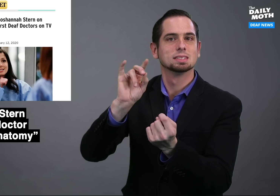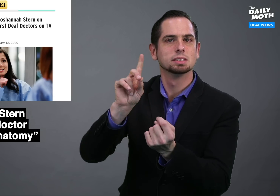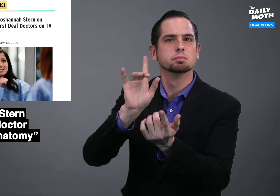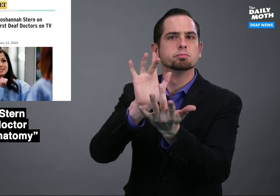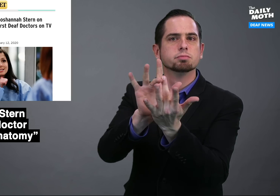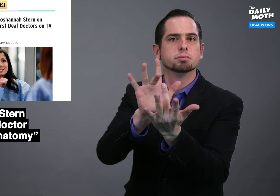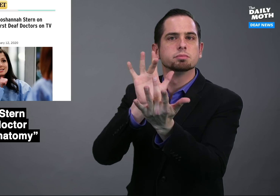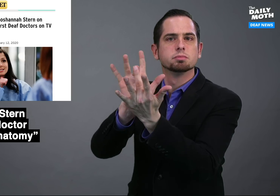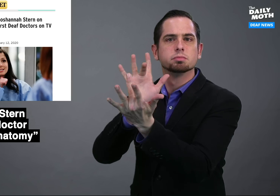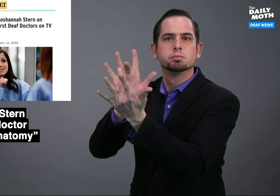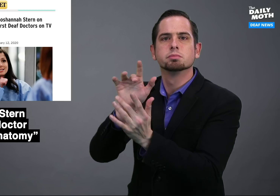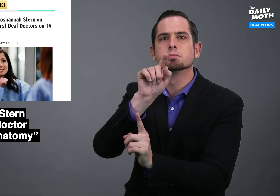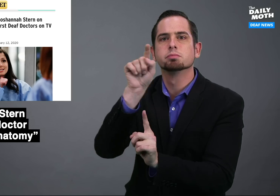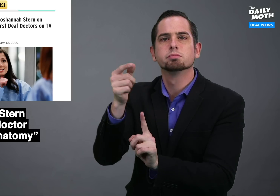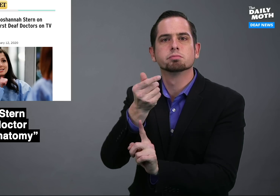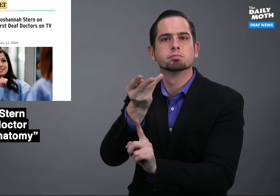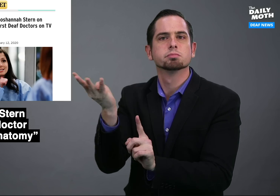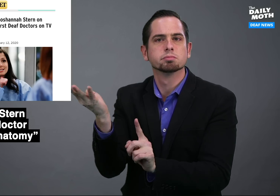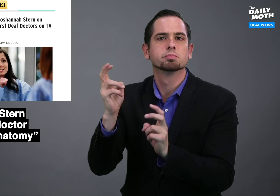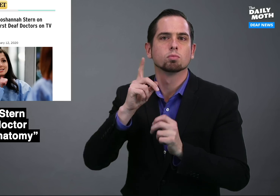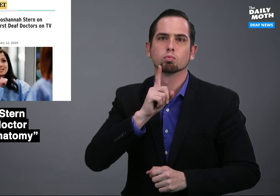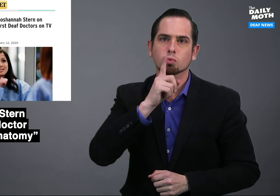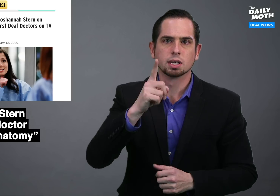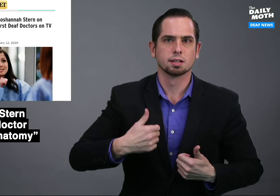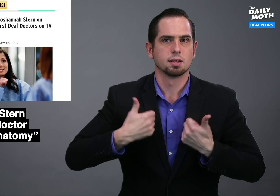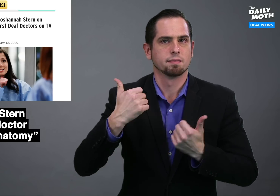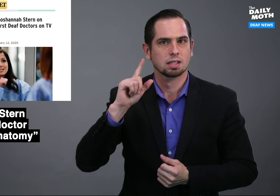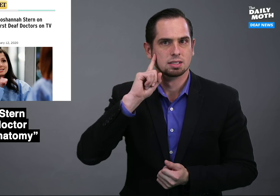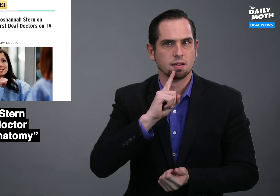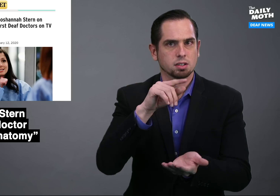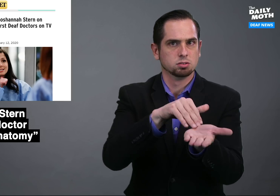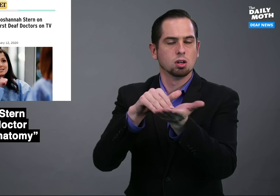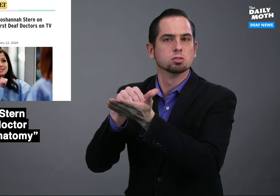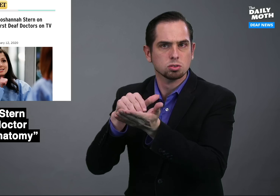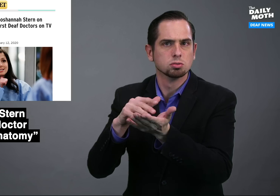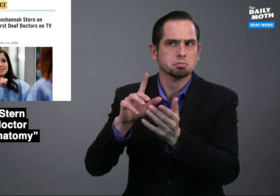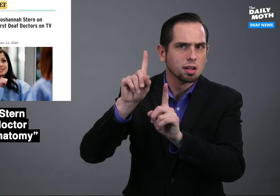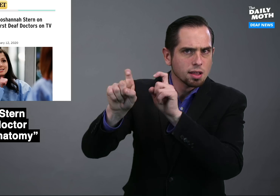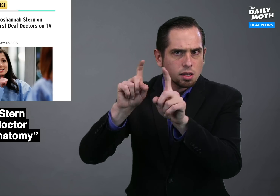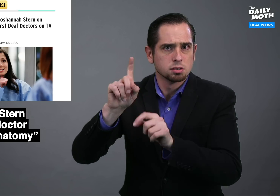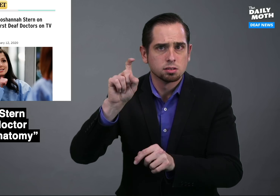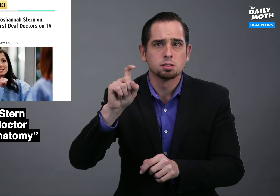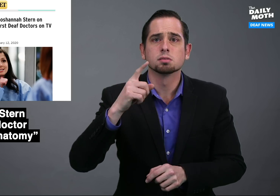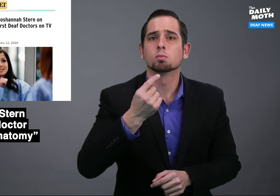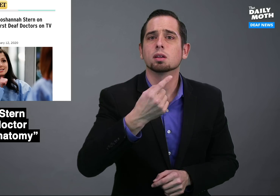reached out to several real-life deaf doctors to check on if